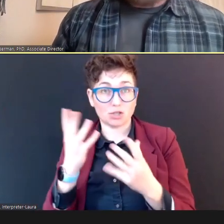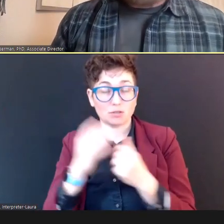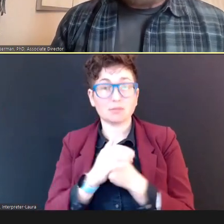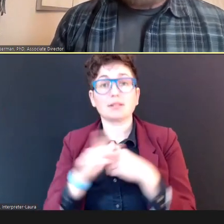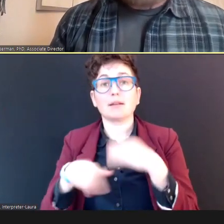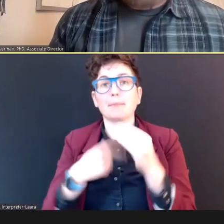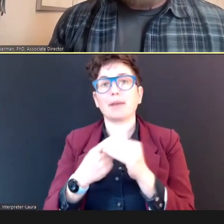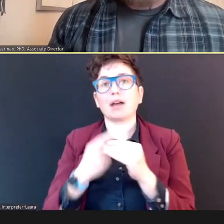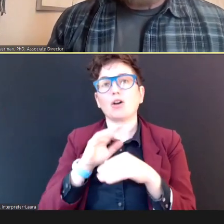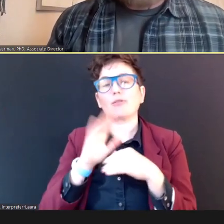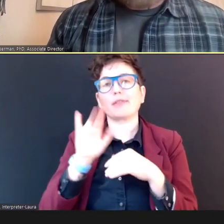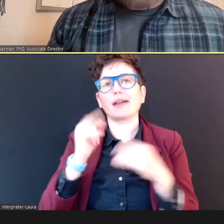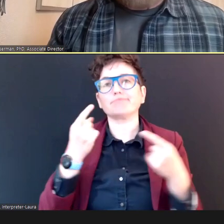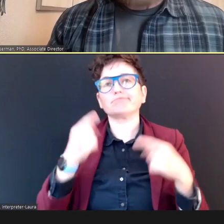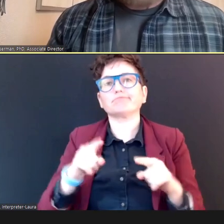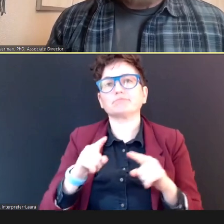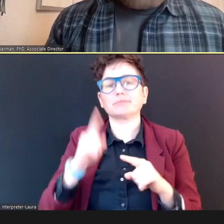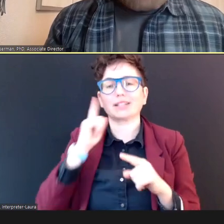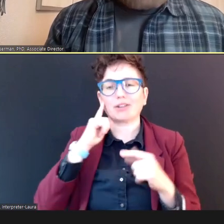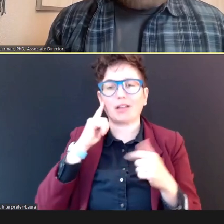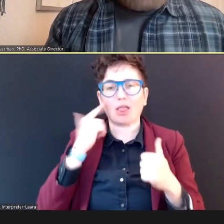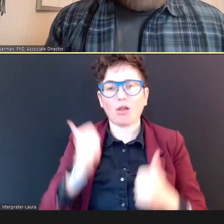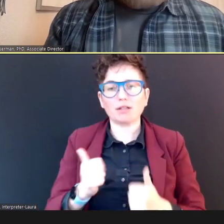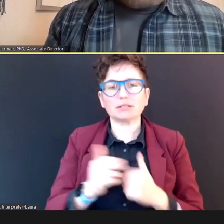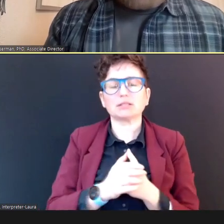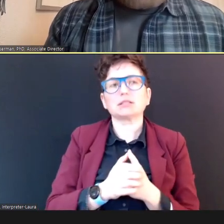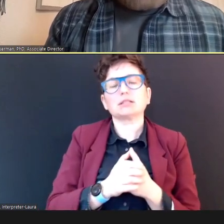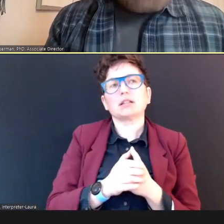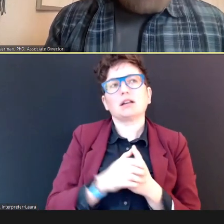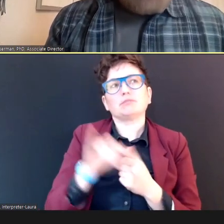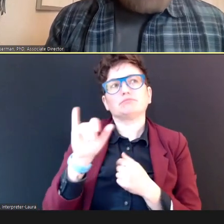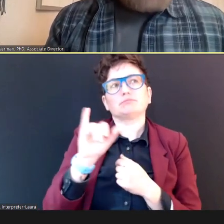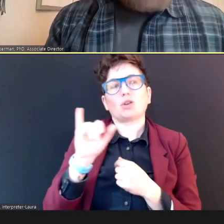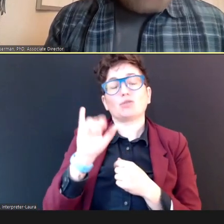hearing loss, and the fact that hearing loss... A child's hearing ability -- Can change.